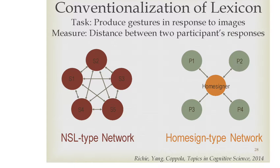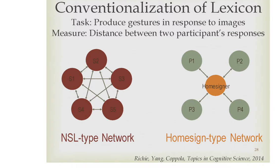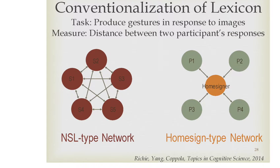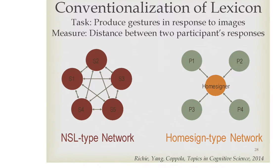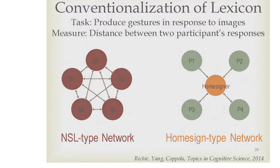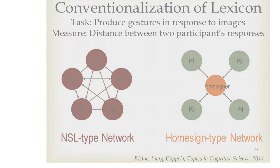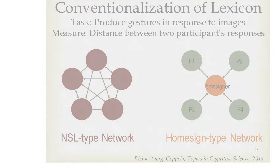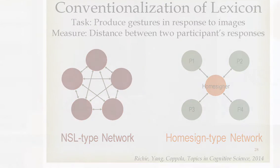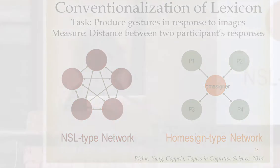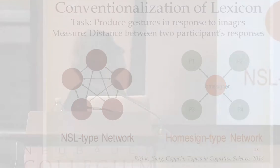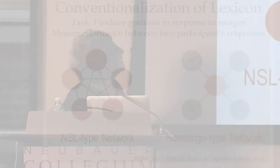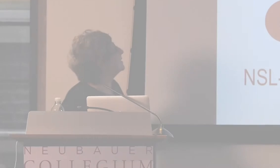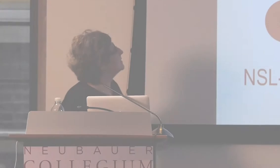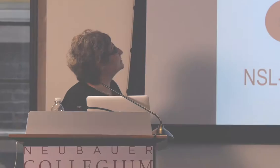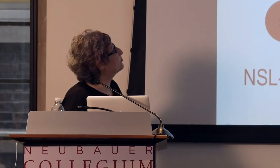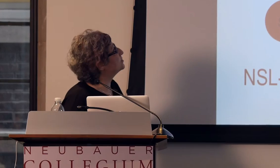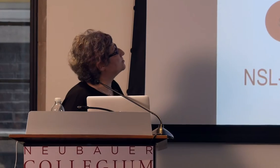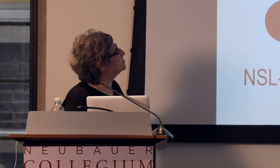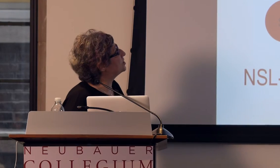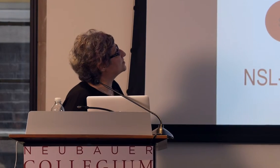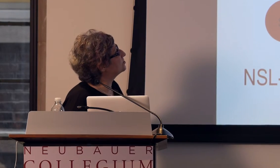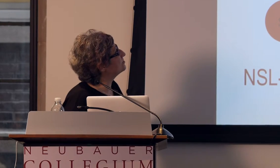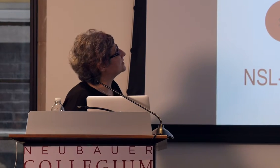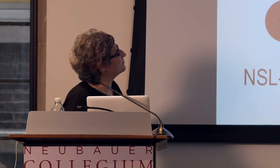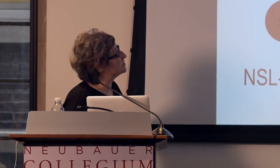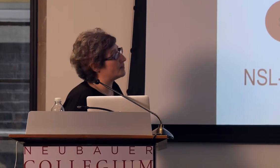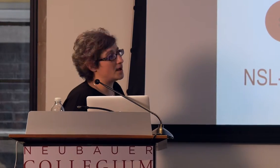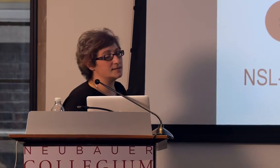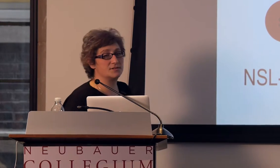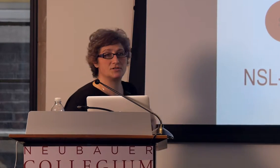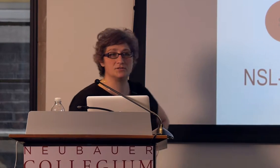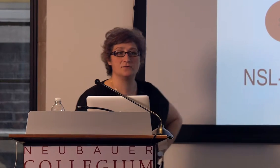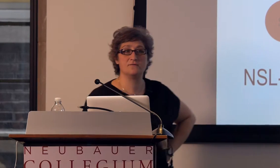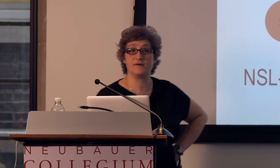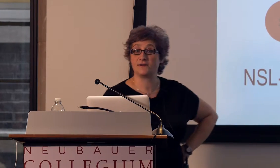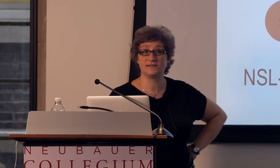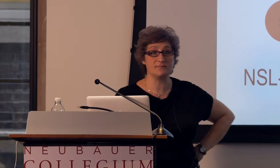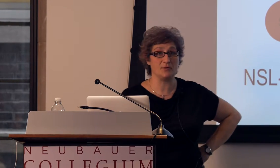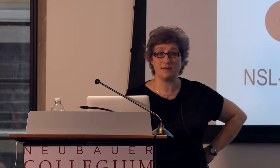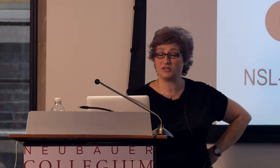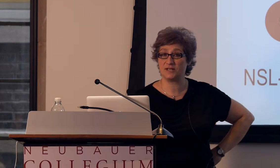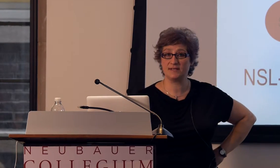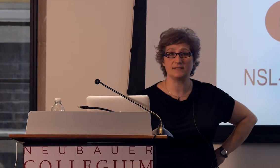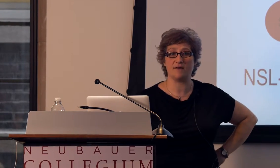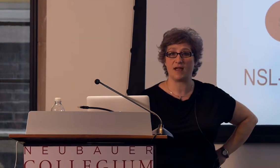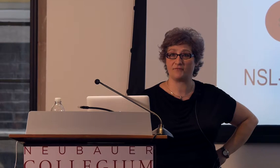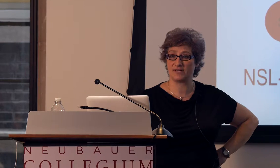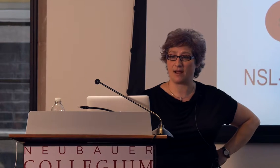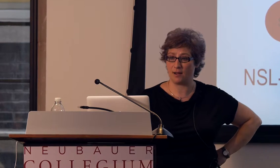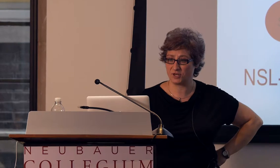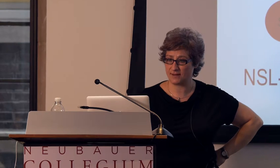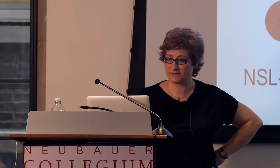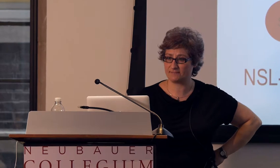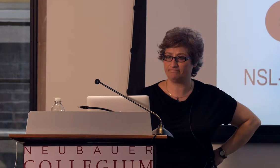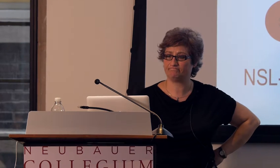What we asked people to do is produce gestures in response to very simple images of everyday objects